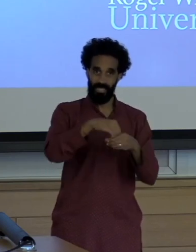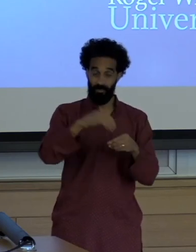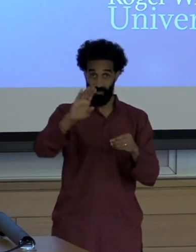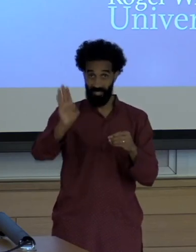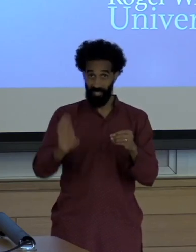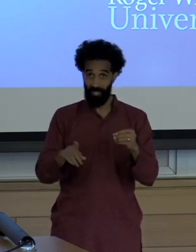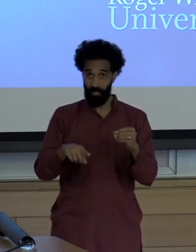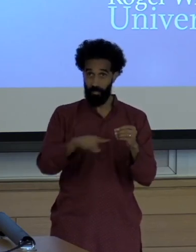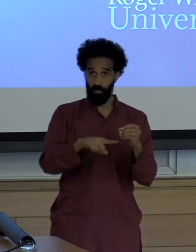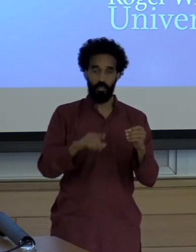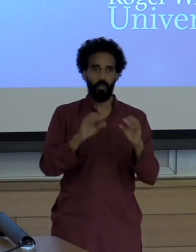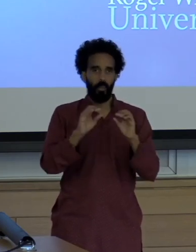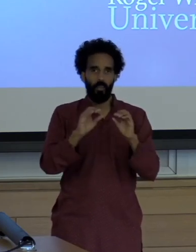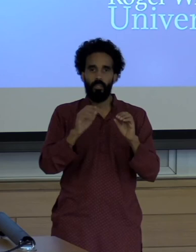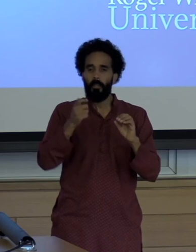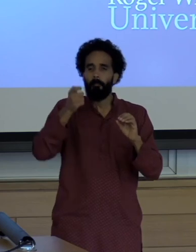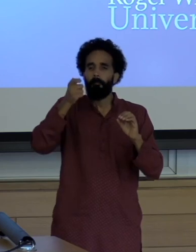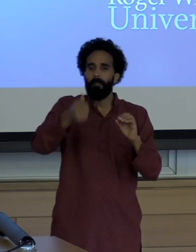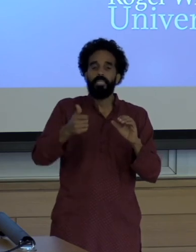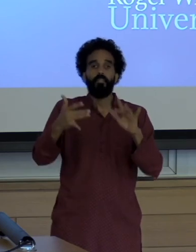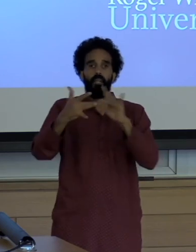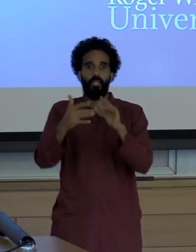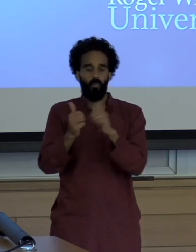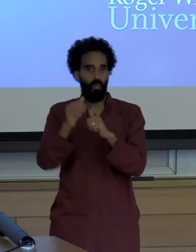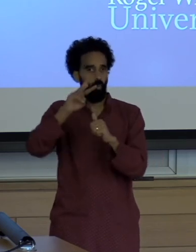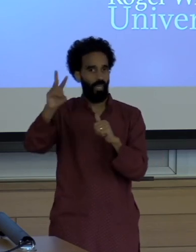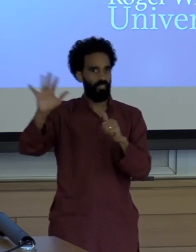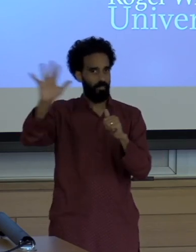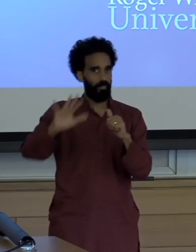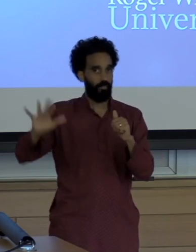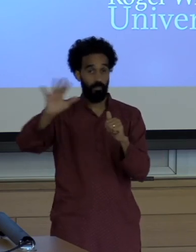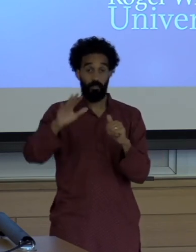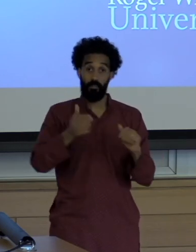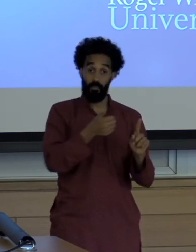Western people and they basically got cameras and